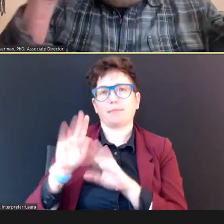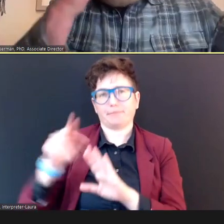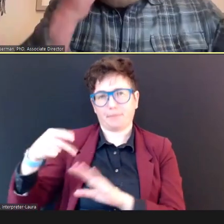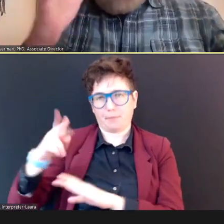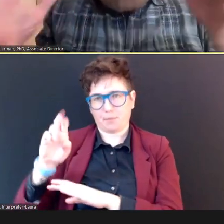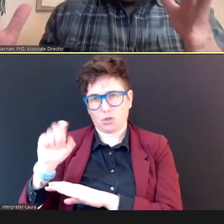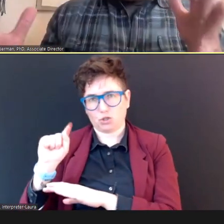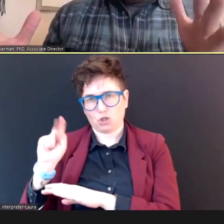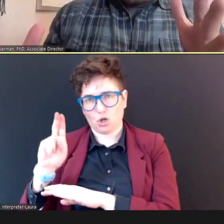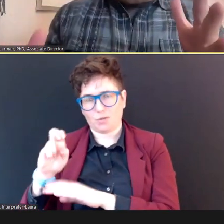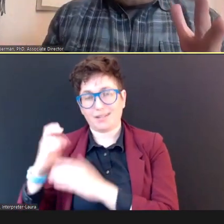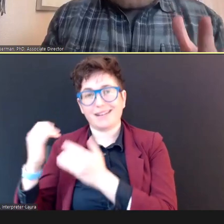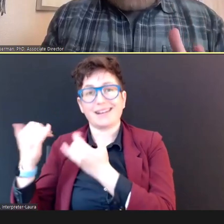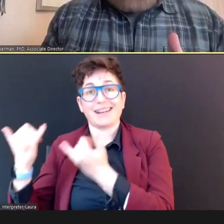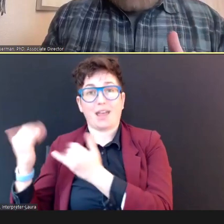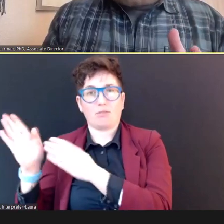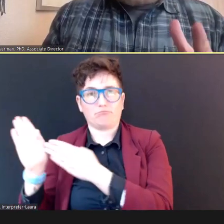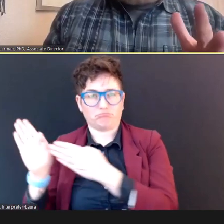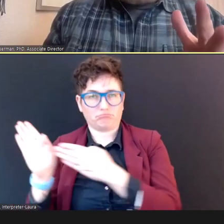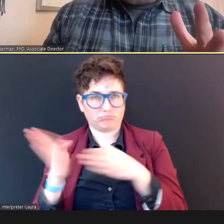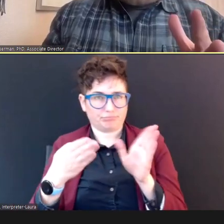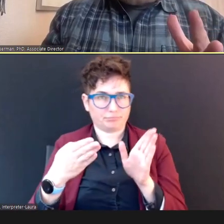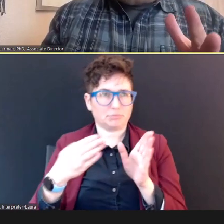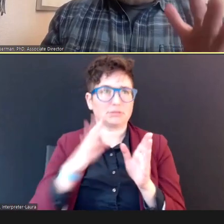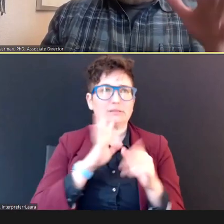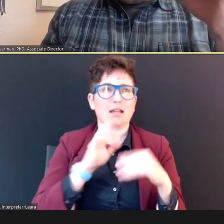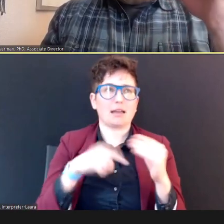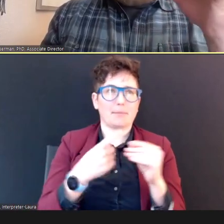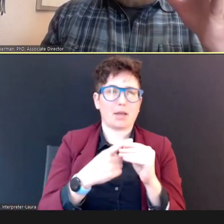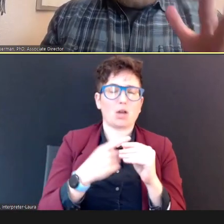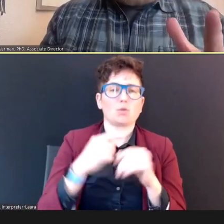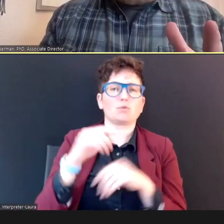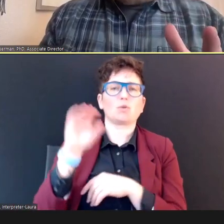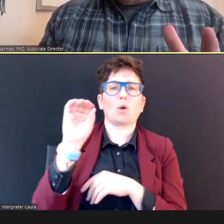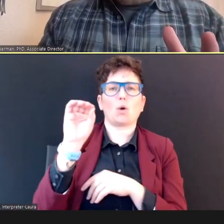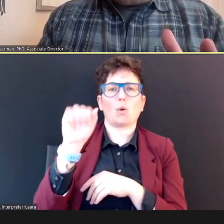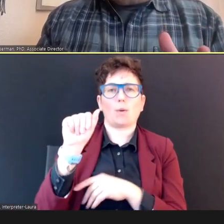Let's shift gears and talk about OAE screening, otoacoustic